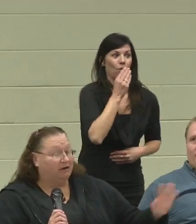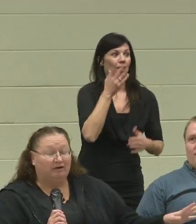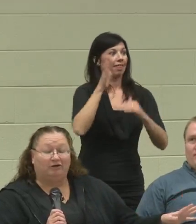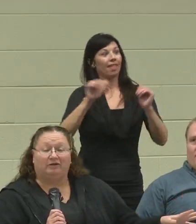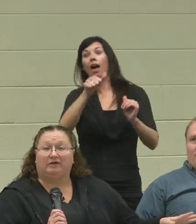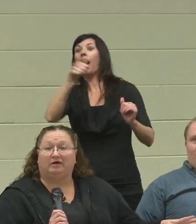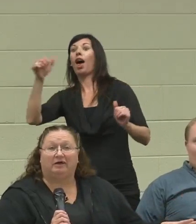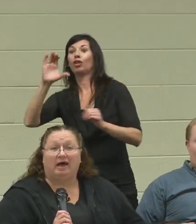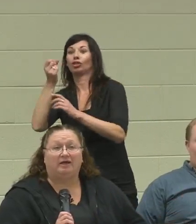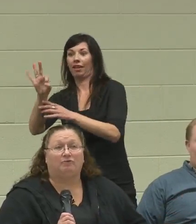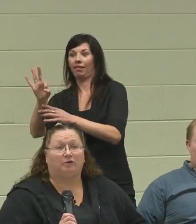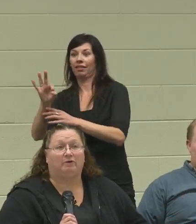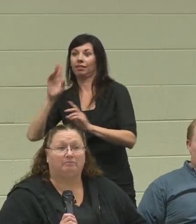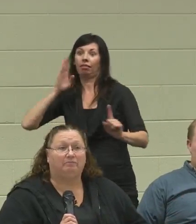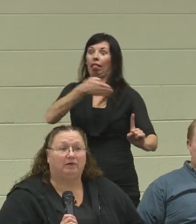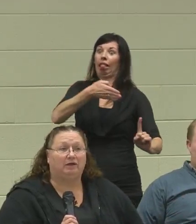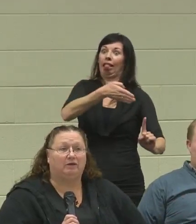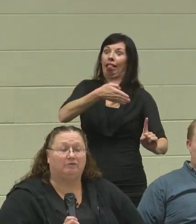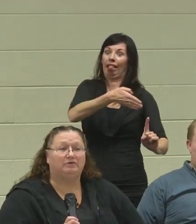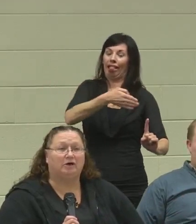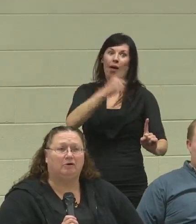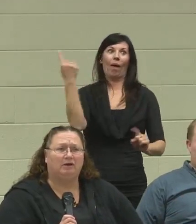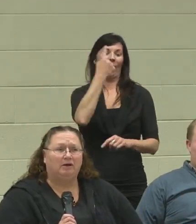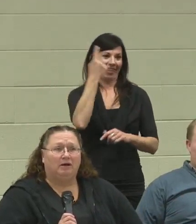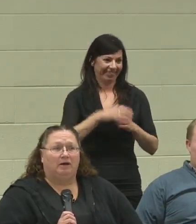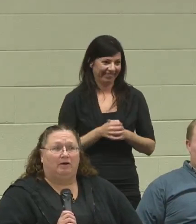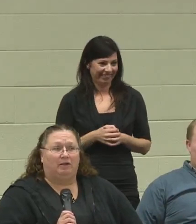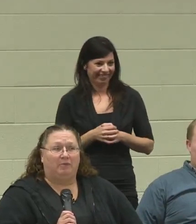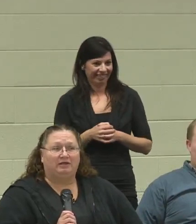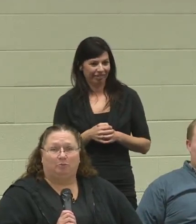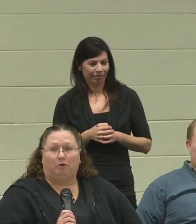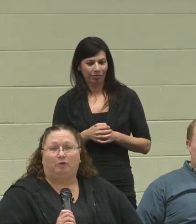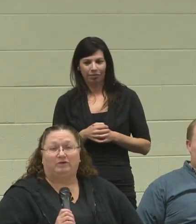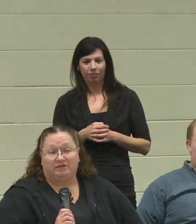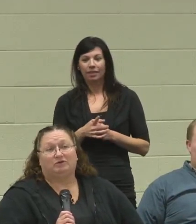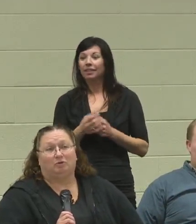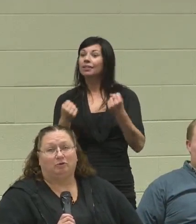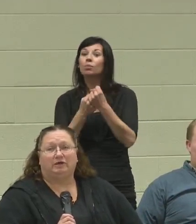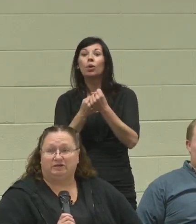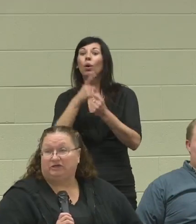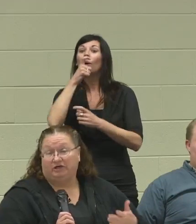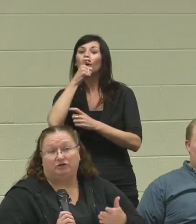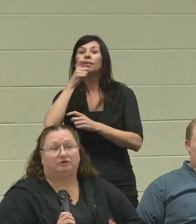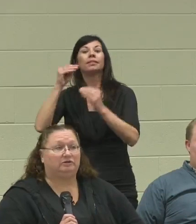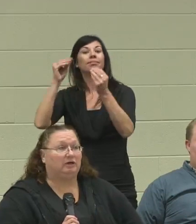that are in the galley for them. The main support was his school and his teachers.